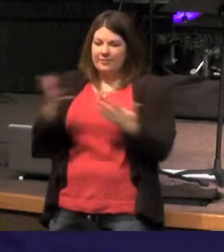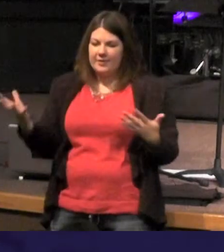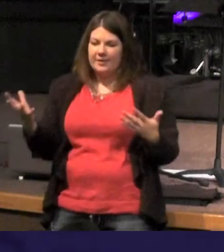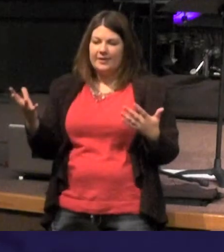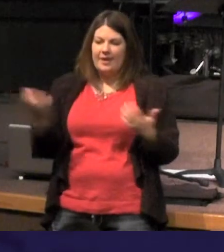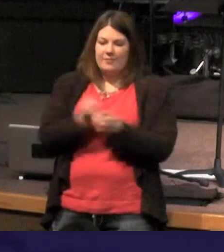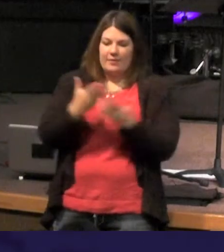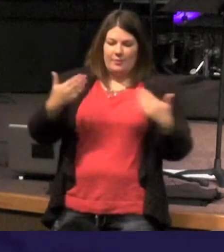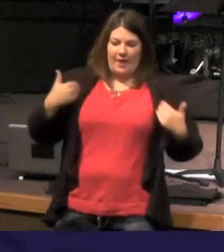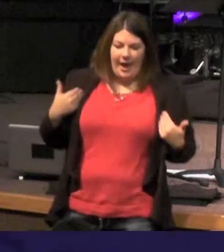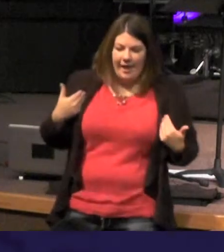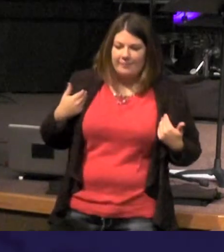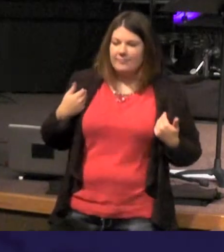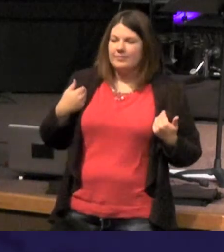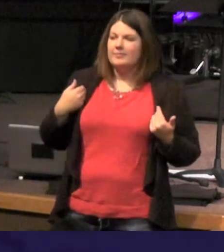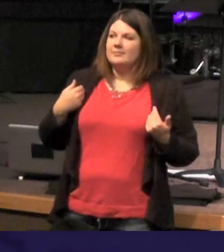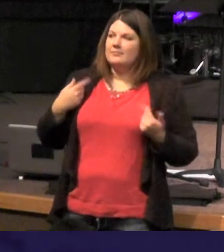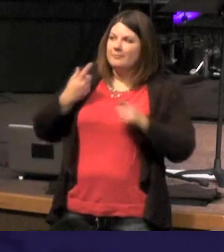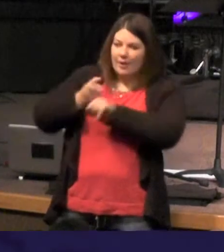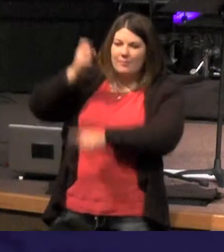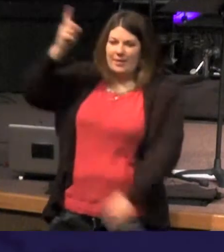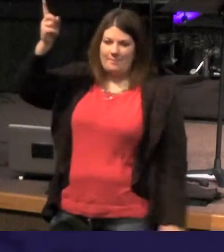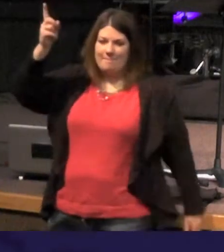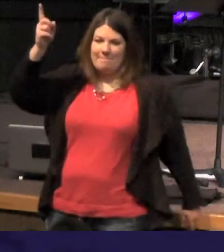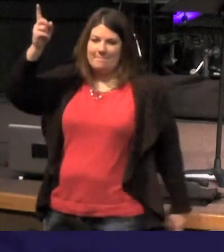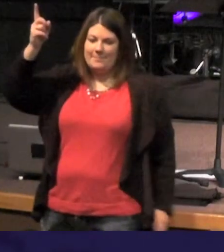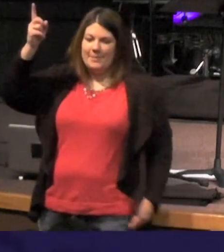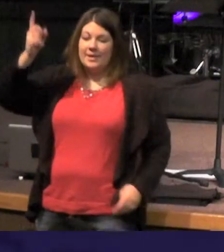that coming to be there hasn't been made through him it so we can say